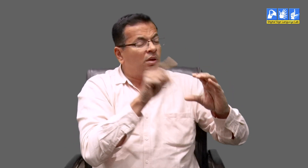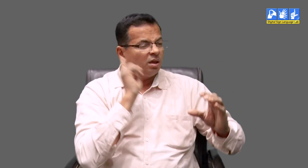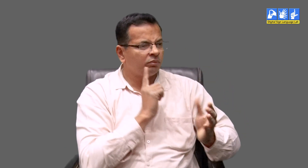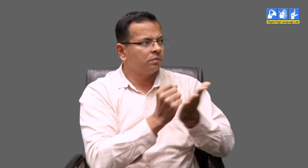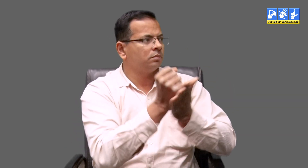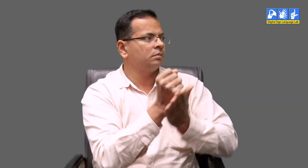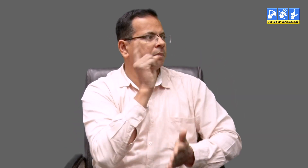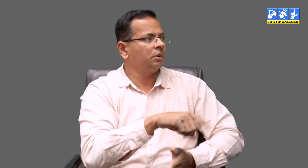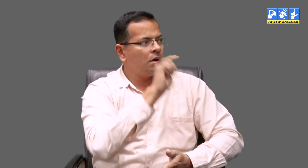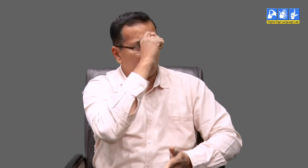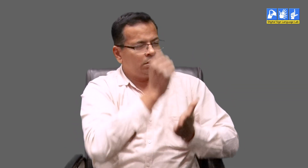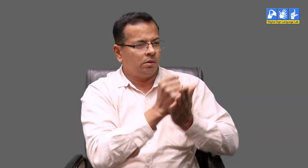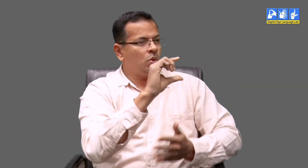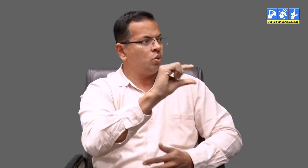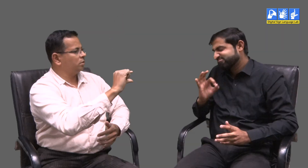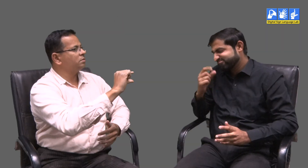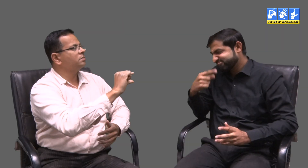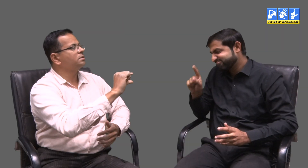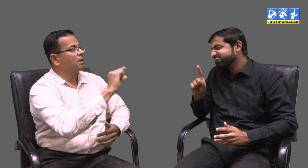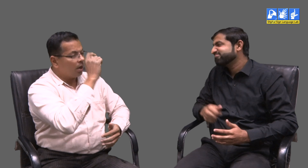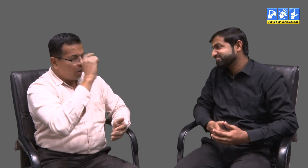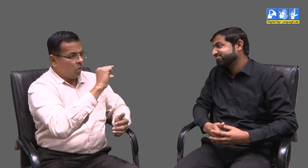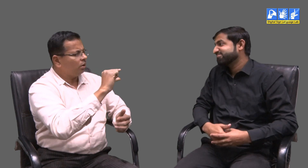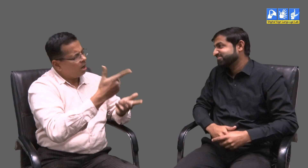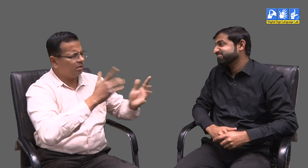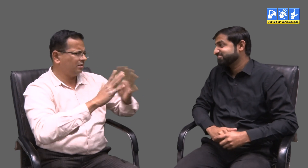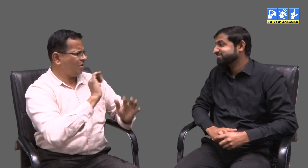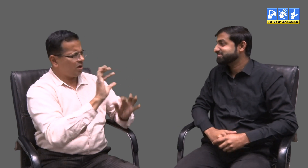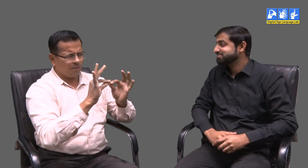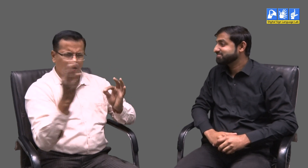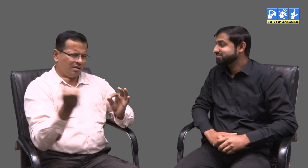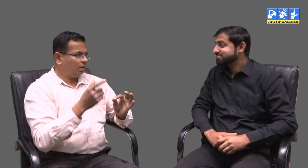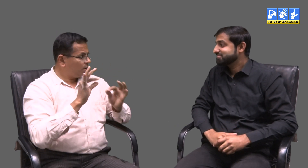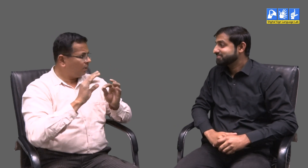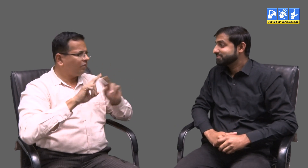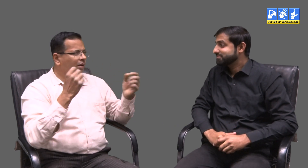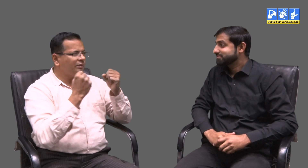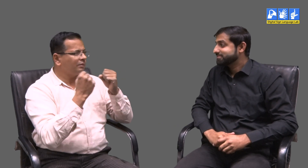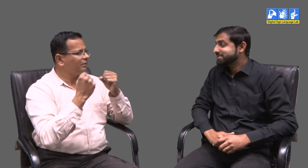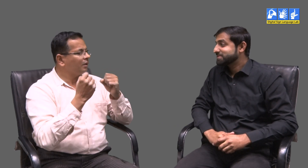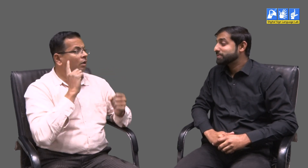For this deaf have to put efforts to start using written English for communication. This is because it is difficult to have interpreters everywhere.